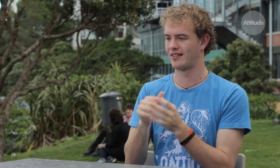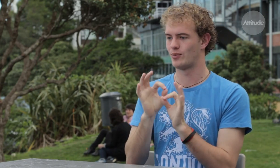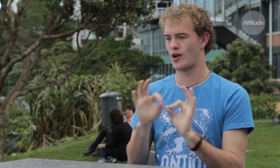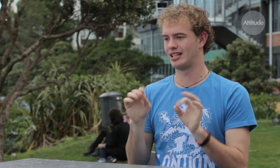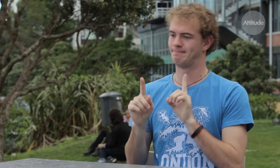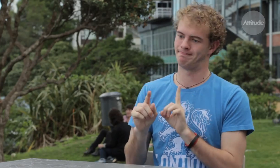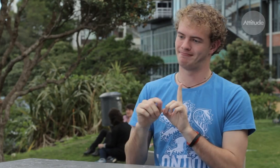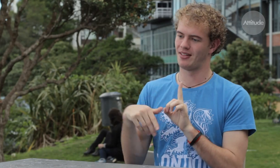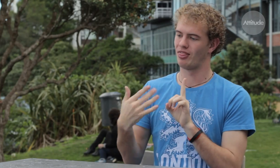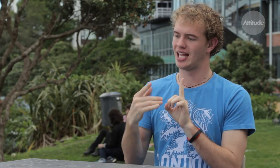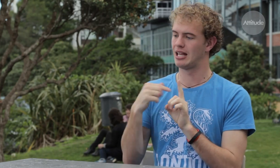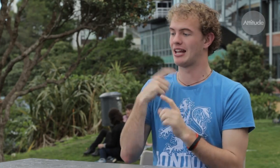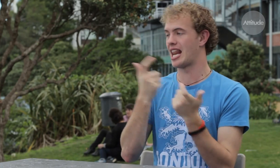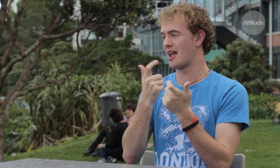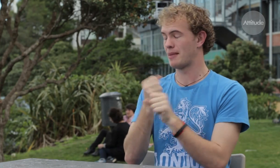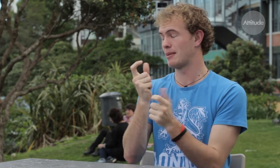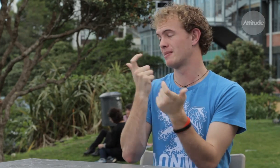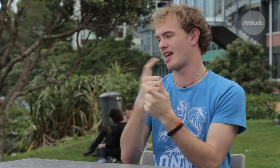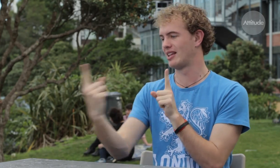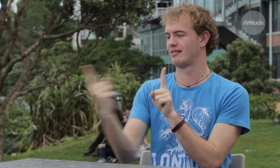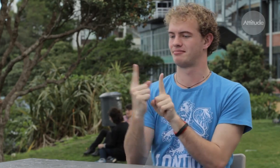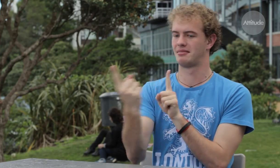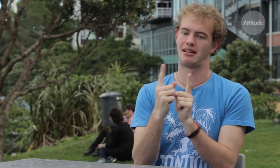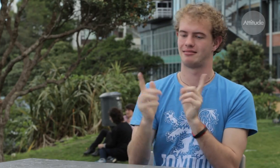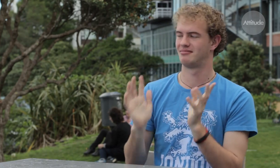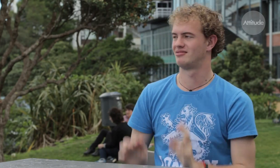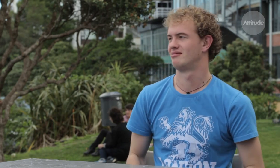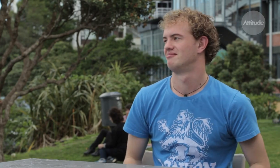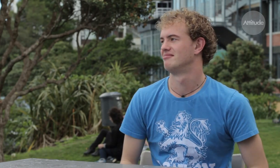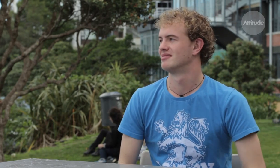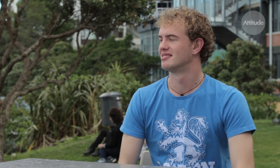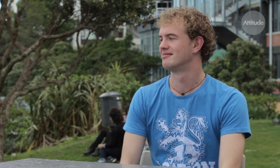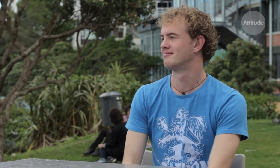into a party things begin quietly – but if I can entertain then people see me as more